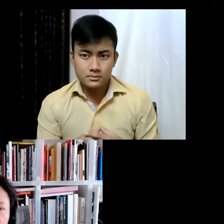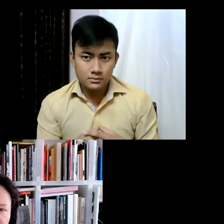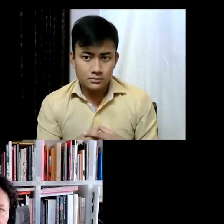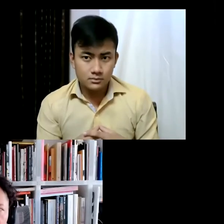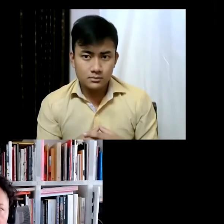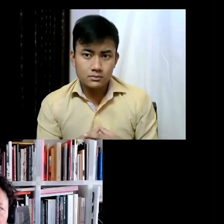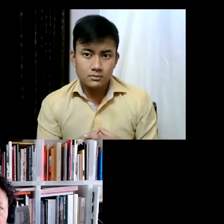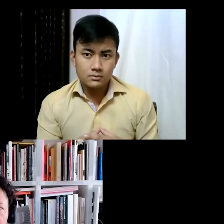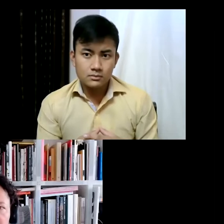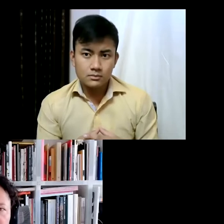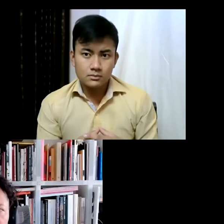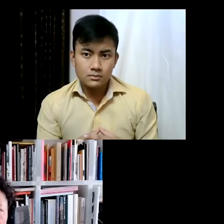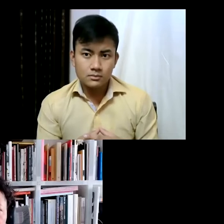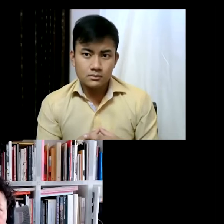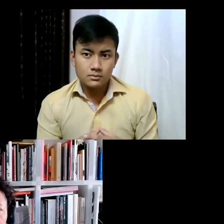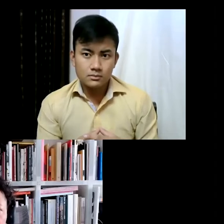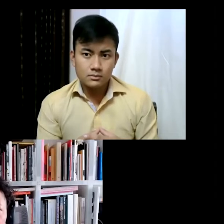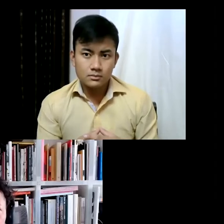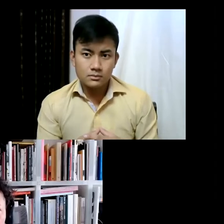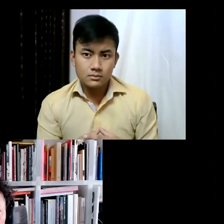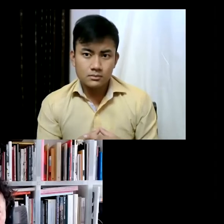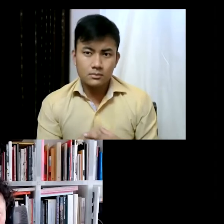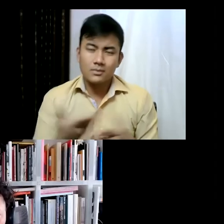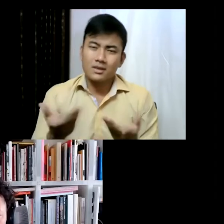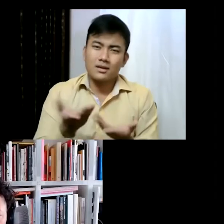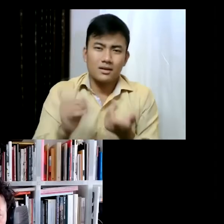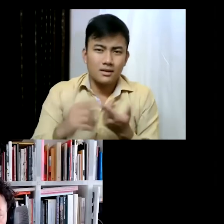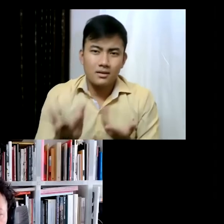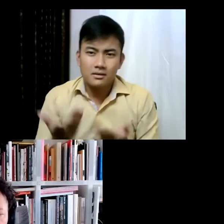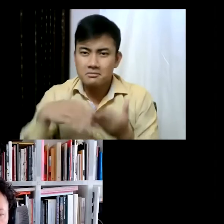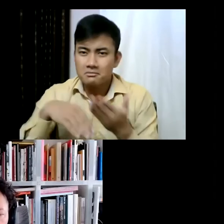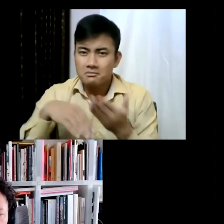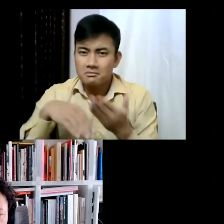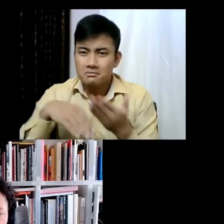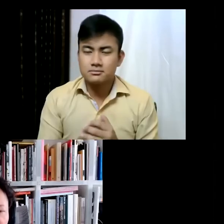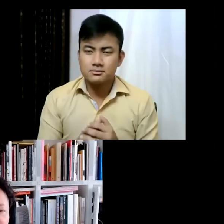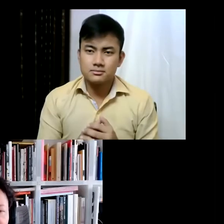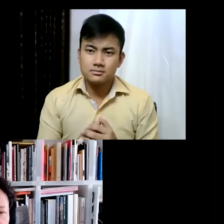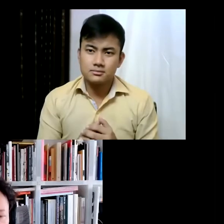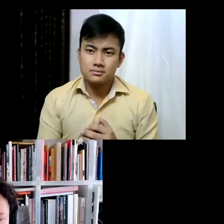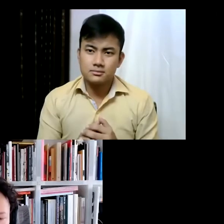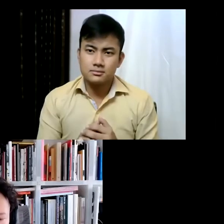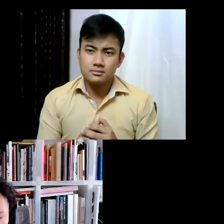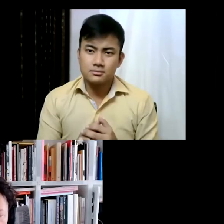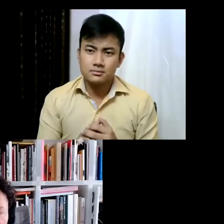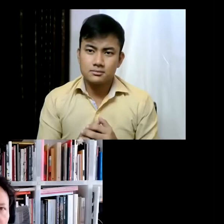course, you know, it's not necessarily just something that is happening now. This is part